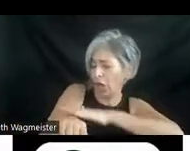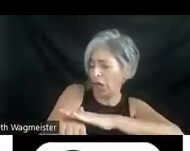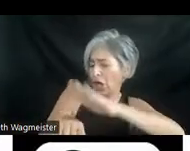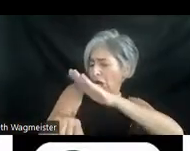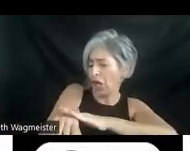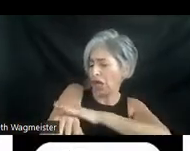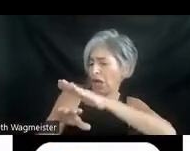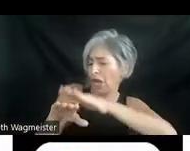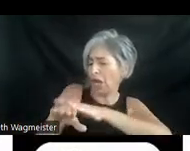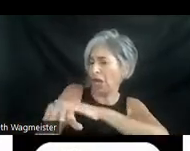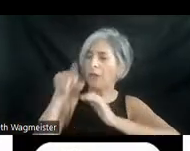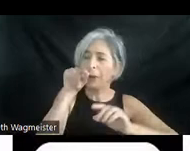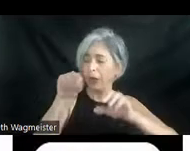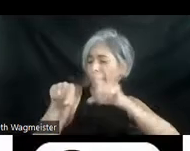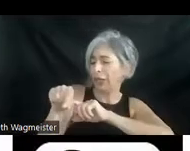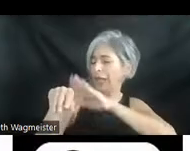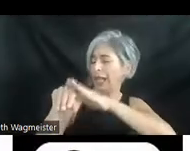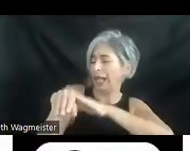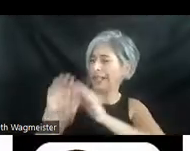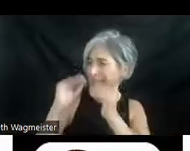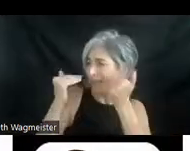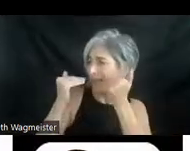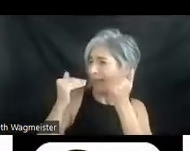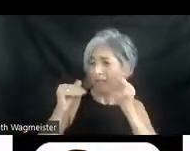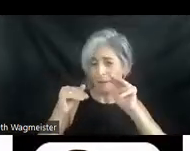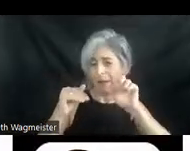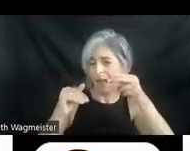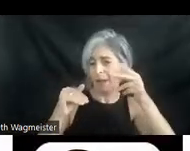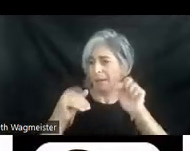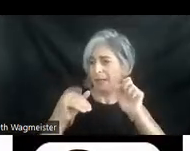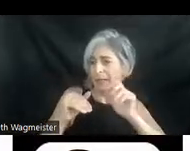the tiny creature. Smiling, Mohammed curls his fingers around the chick and scoops it